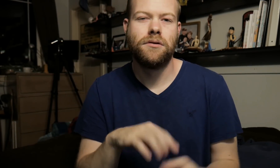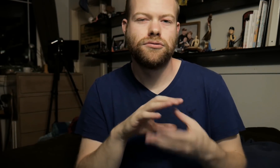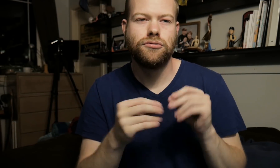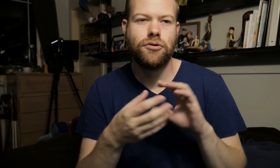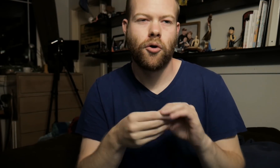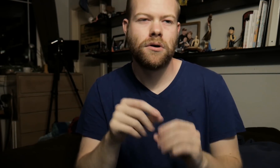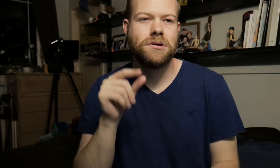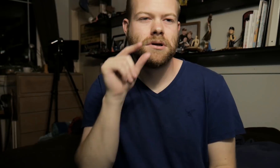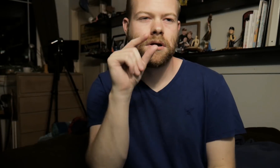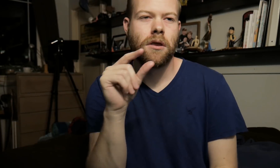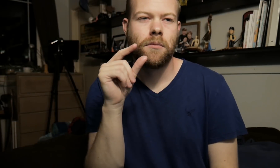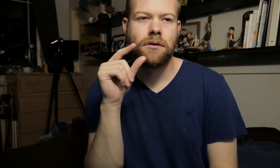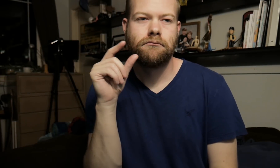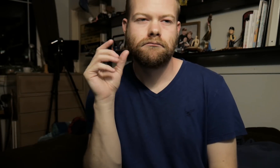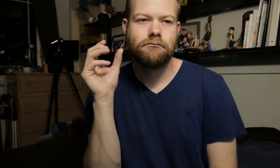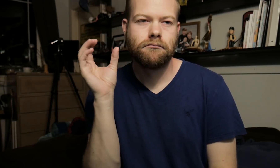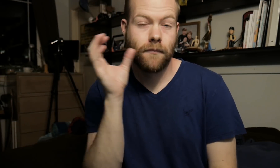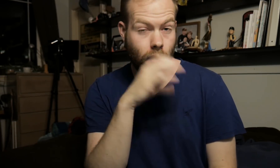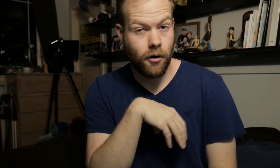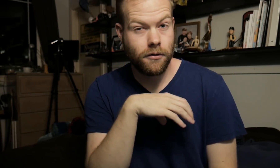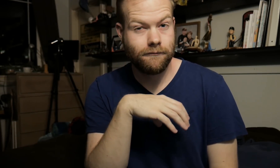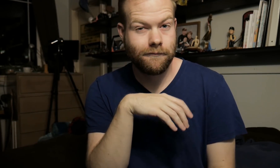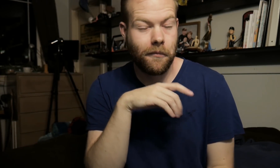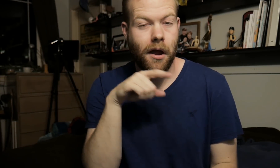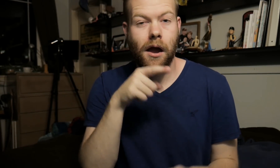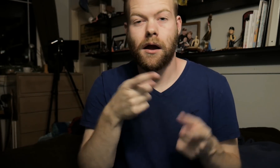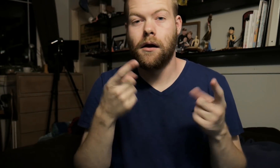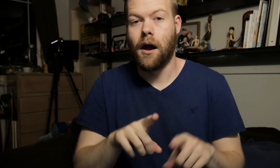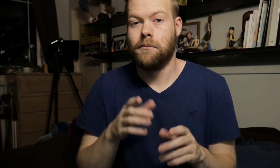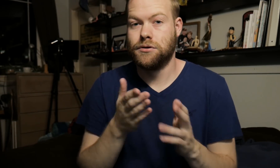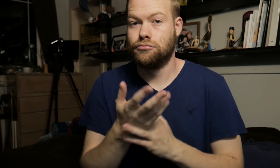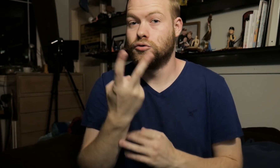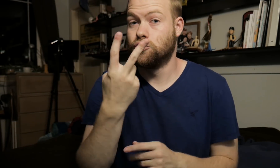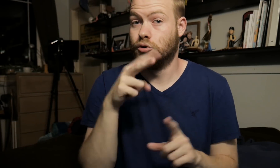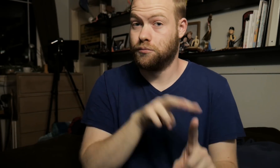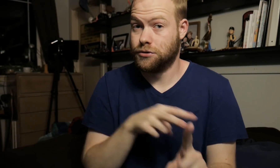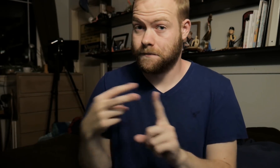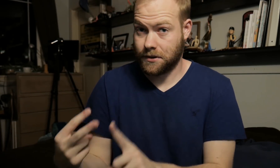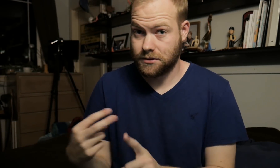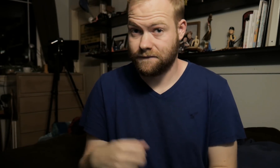This story is a little bit... Odd. It happens through two perspectives.